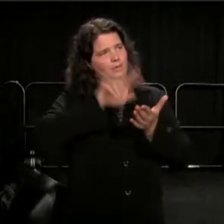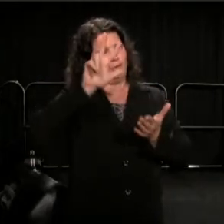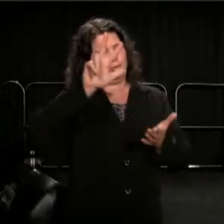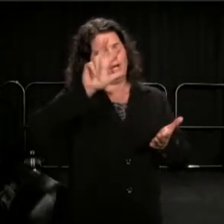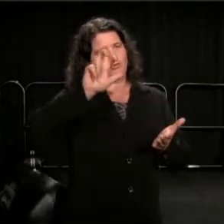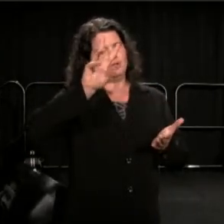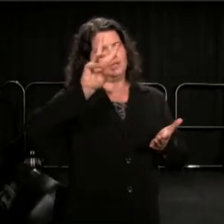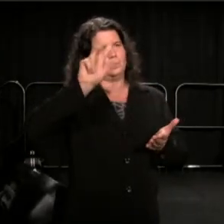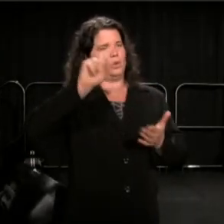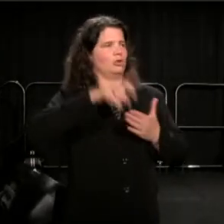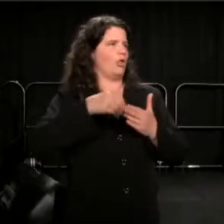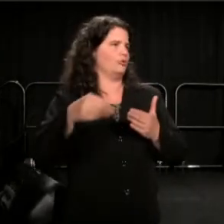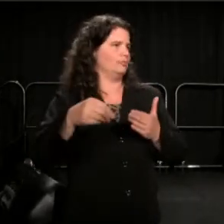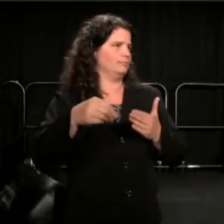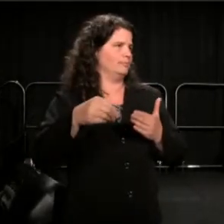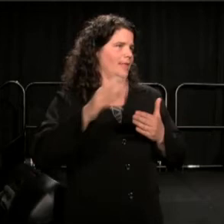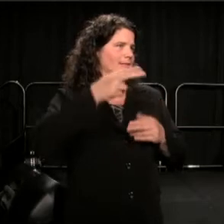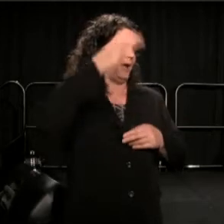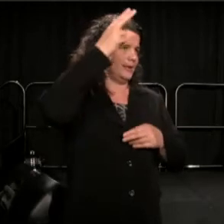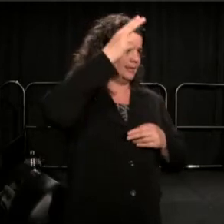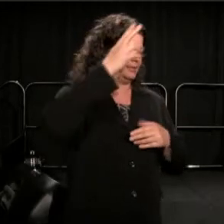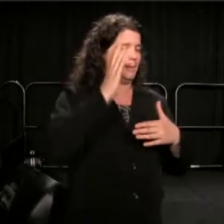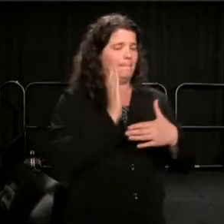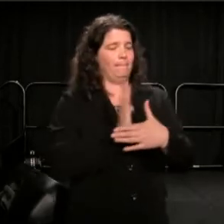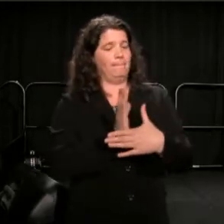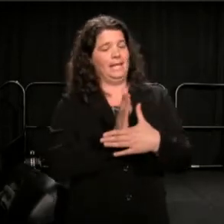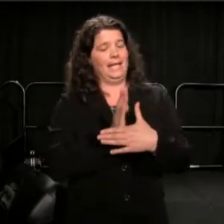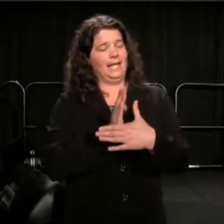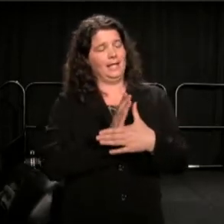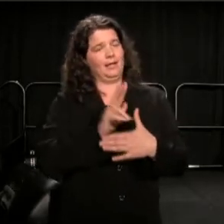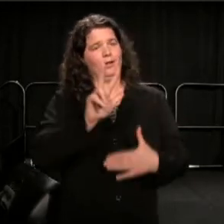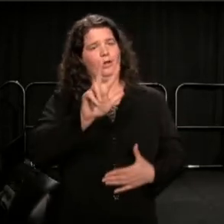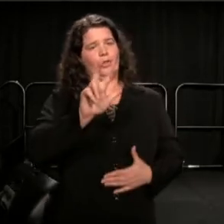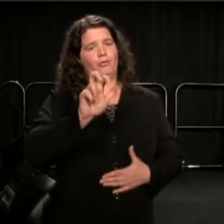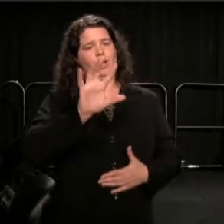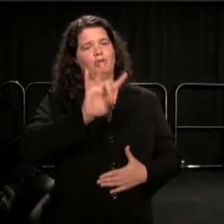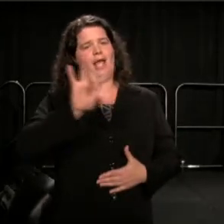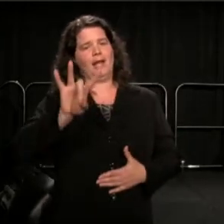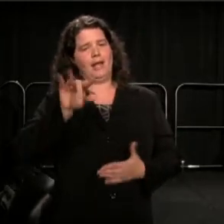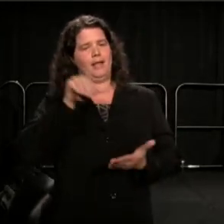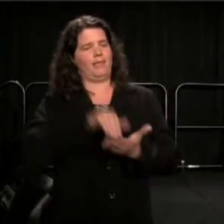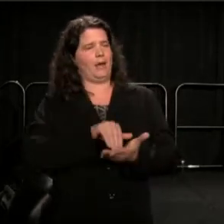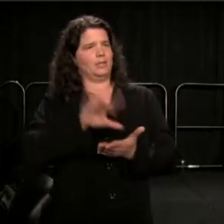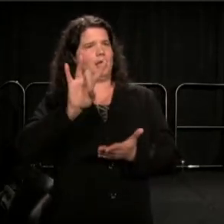The median is $388,812.